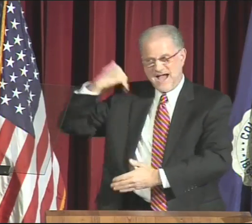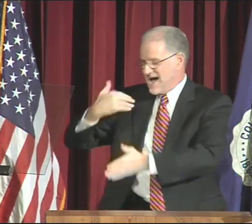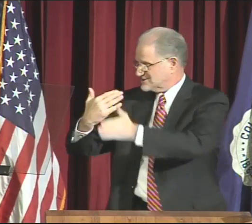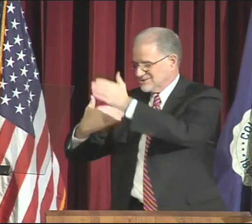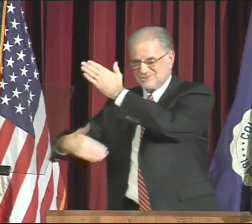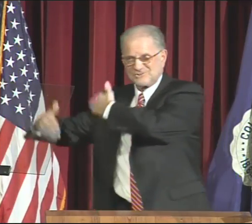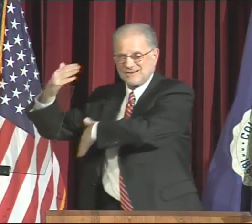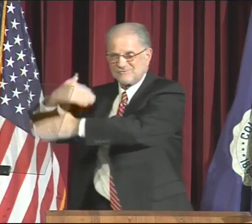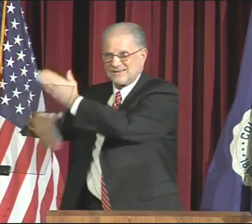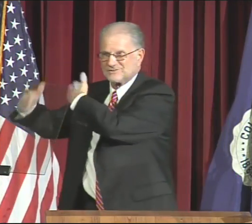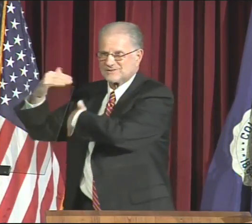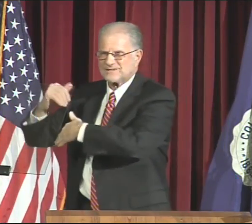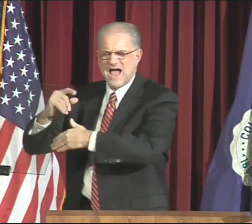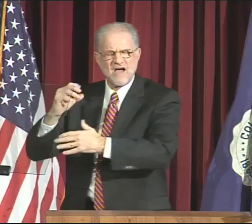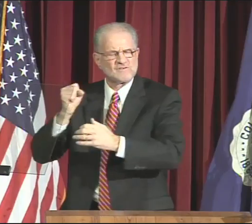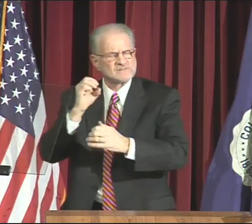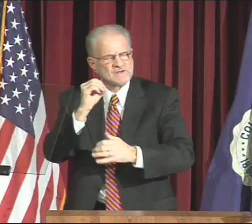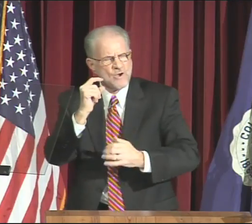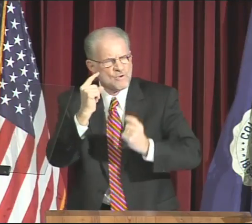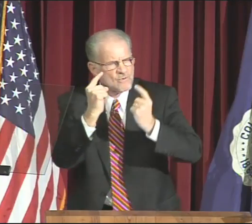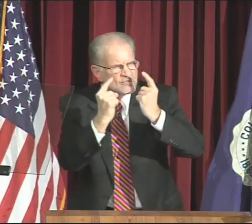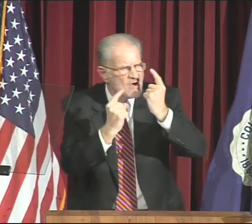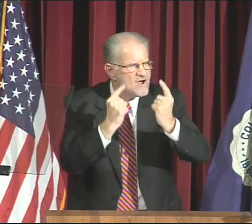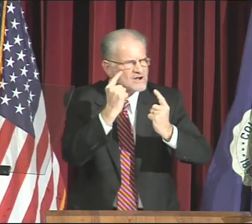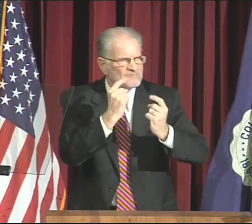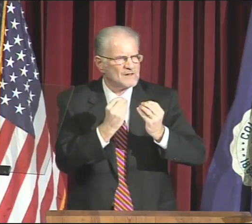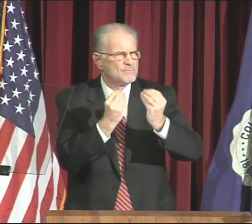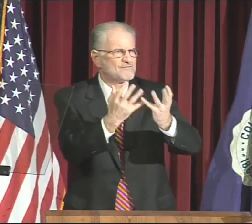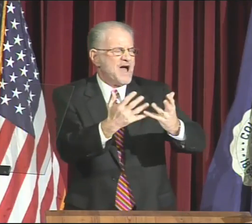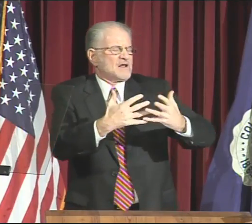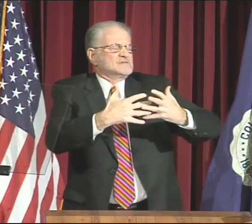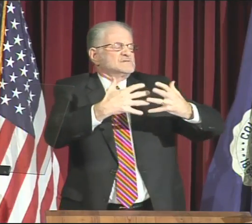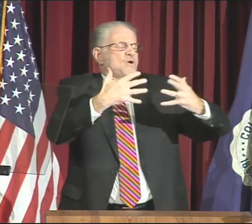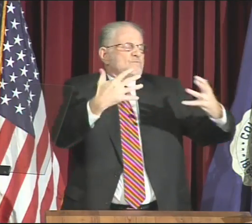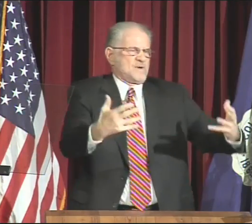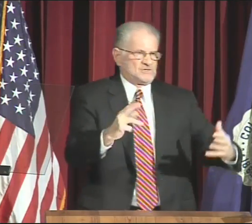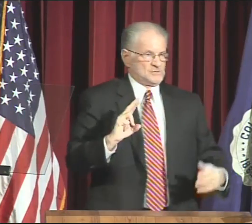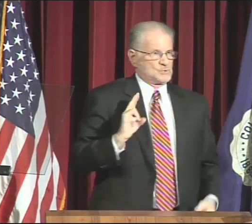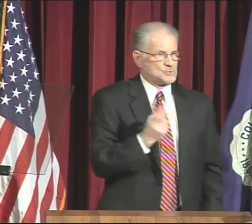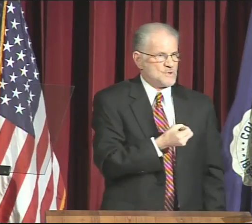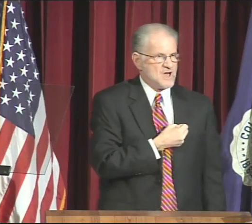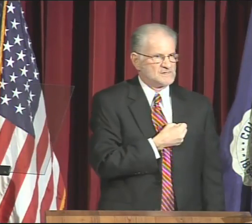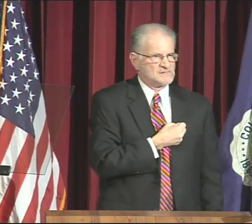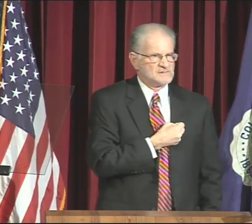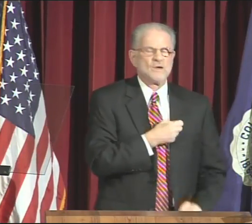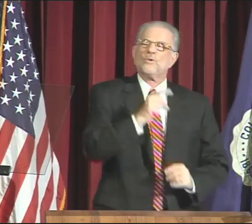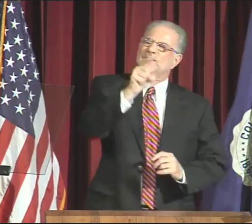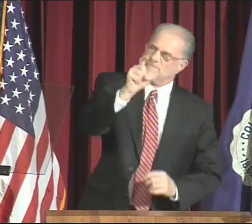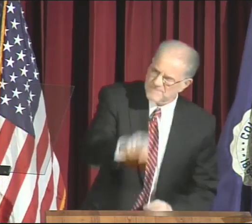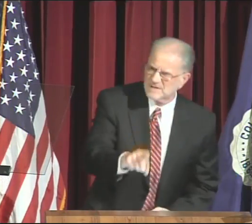are given the same opportunities we are given. Past generations have so thoughtfully